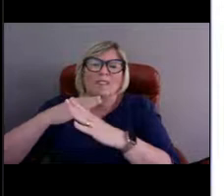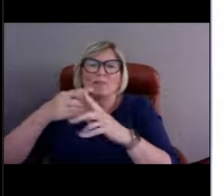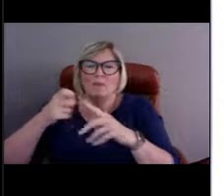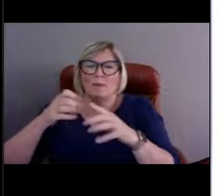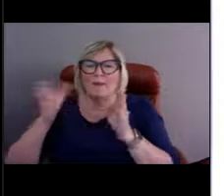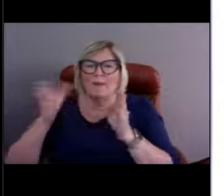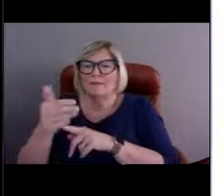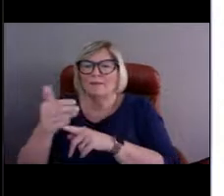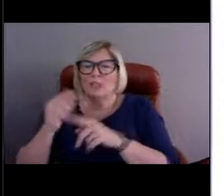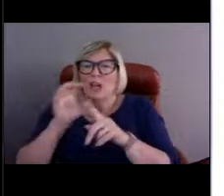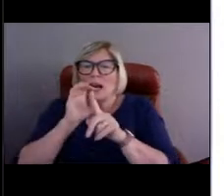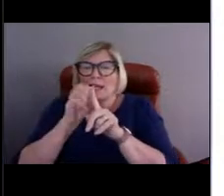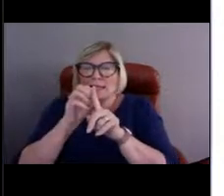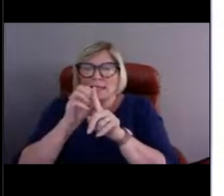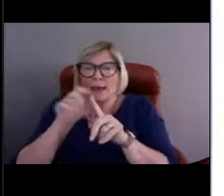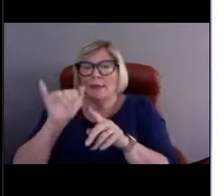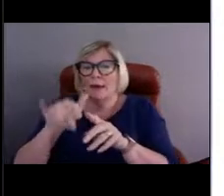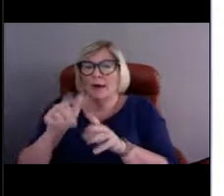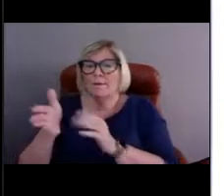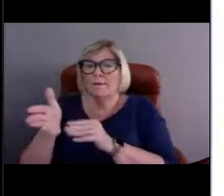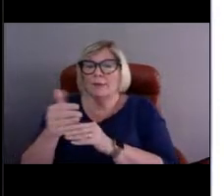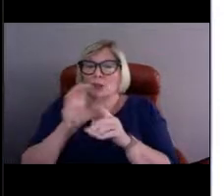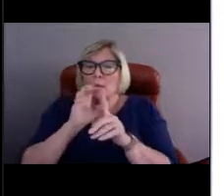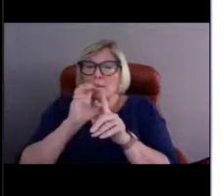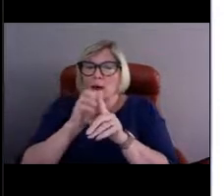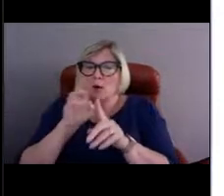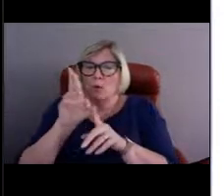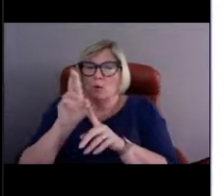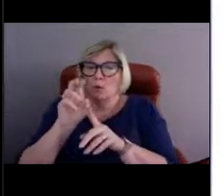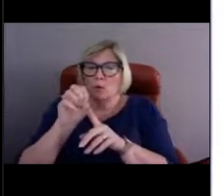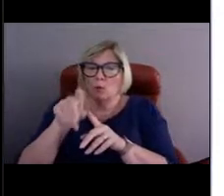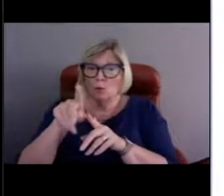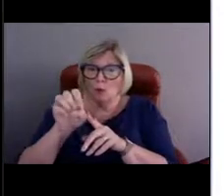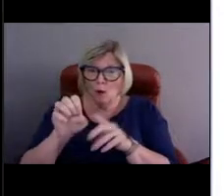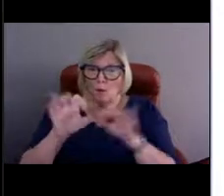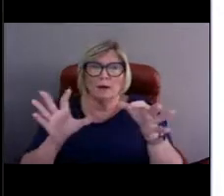Now this fish bite rope is connected to shackles and some chain,